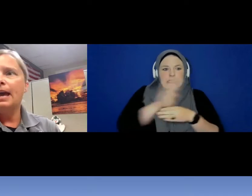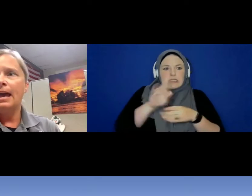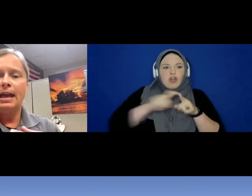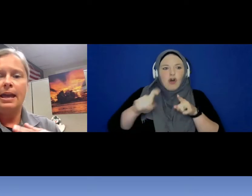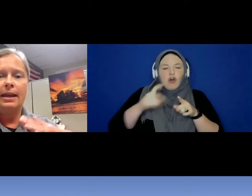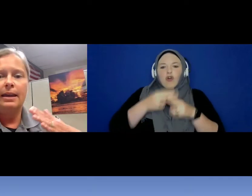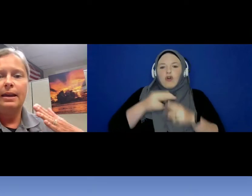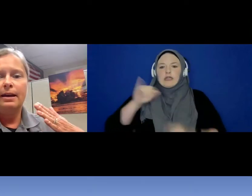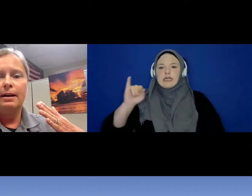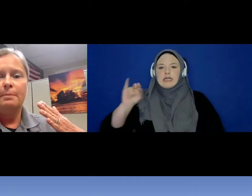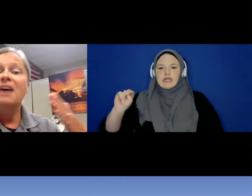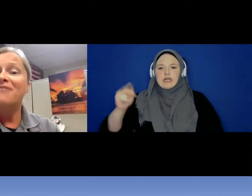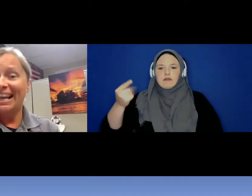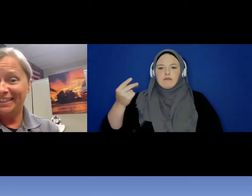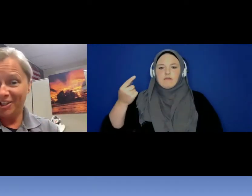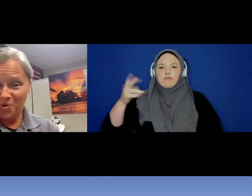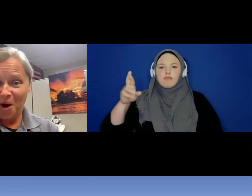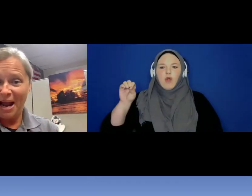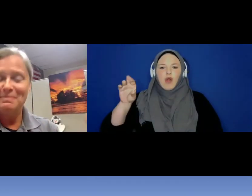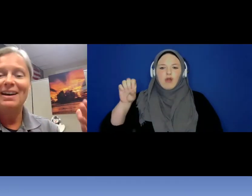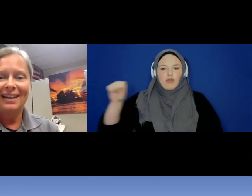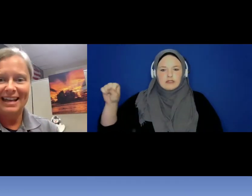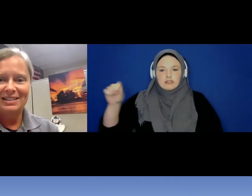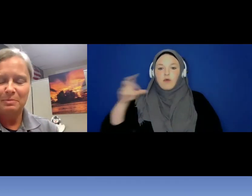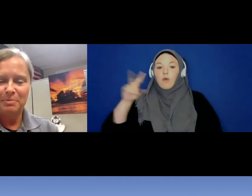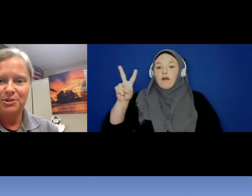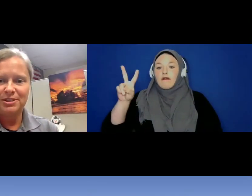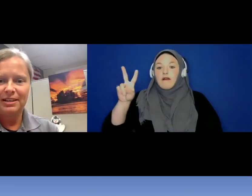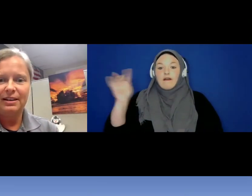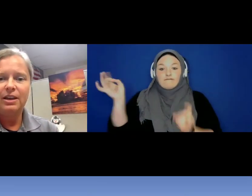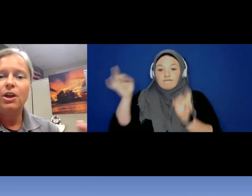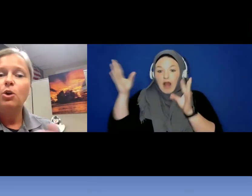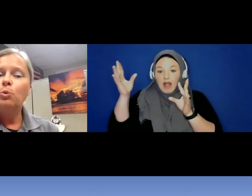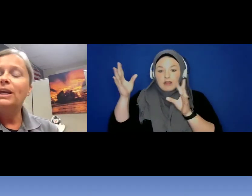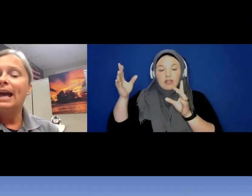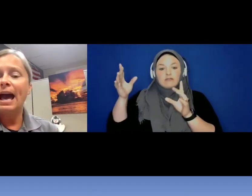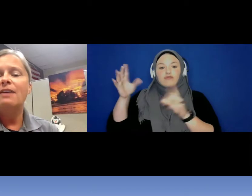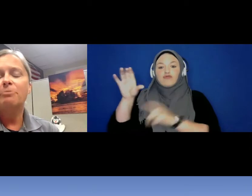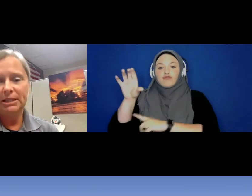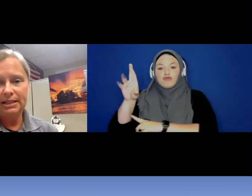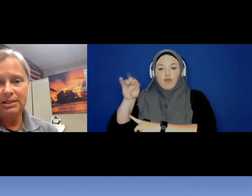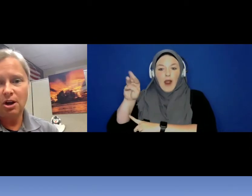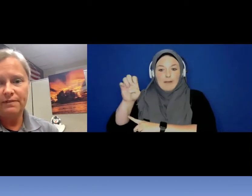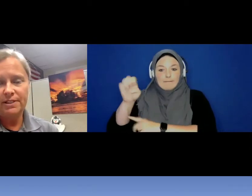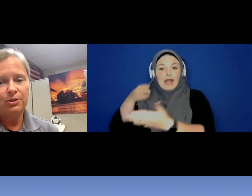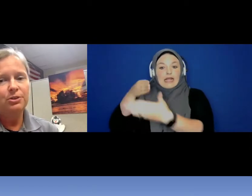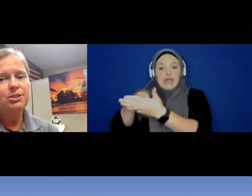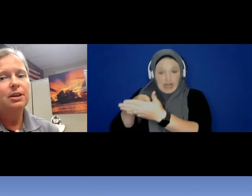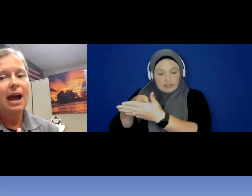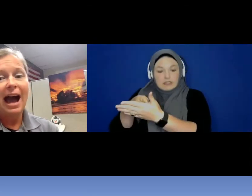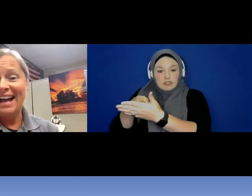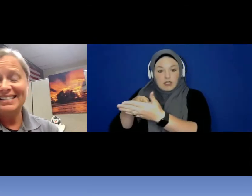a violent crime against a person. We have police officers on